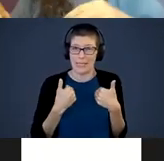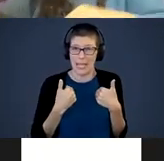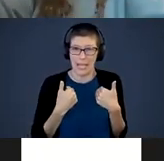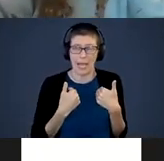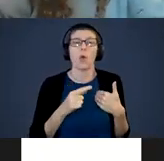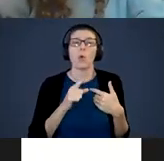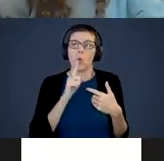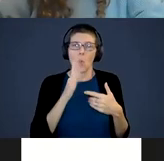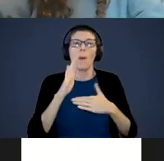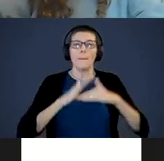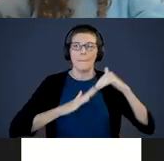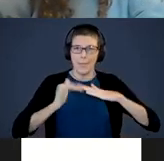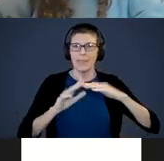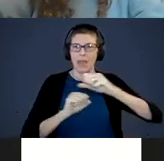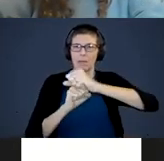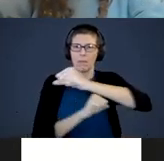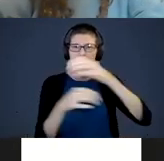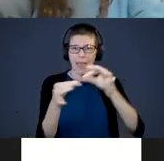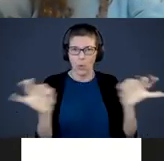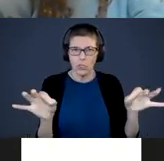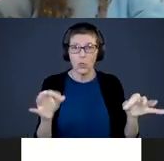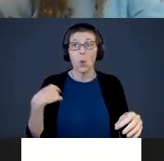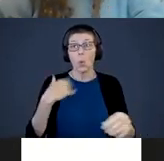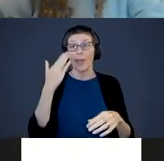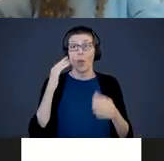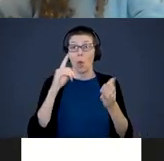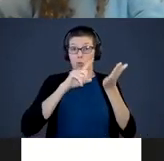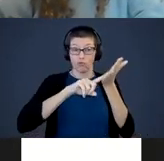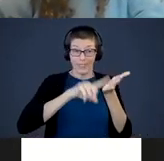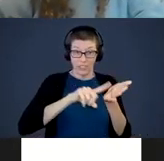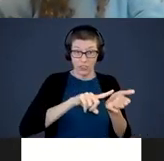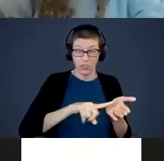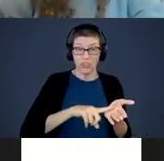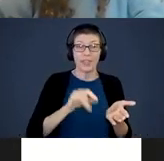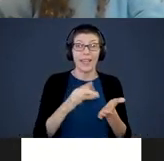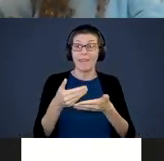of language. What we know from research is that more words a baby hears in meaningful situations